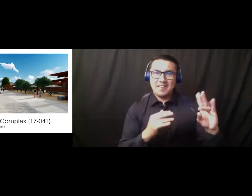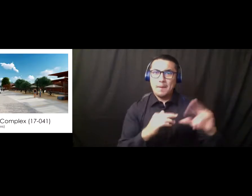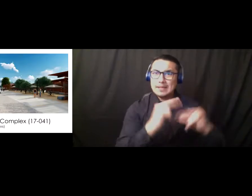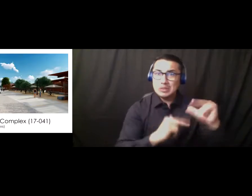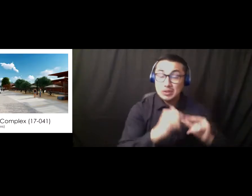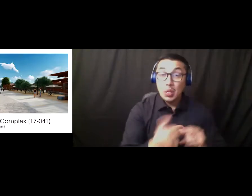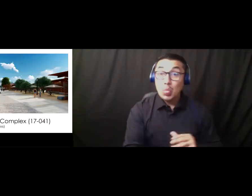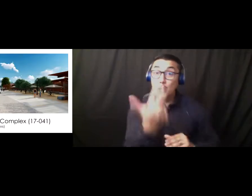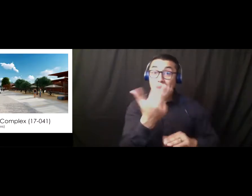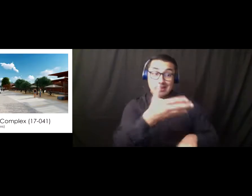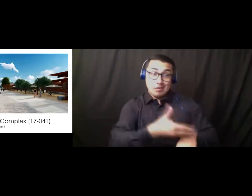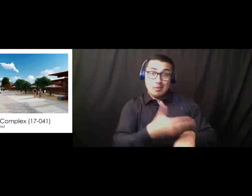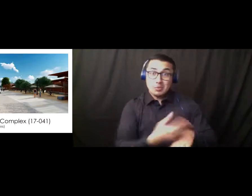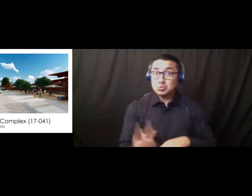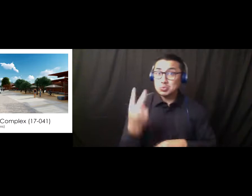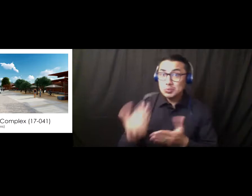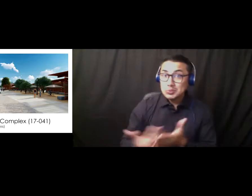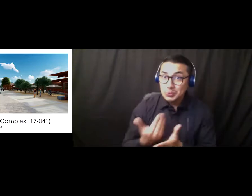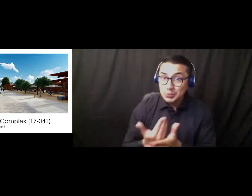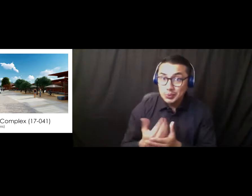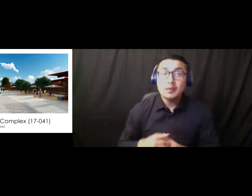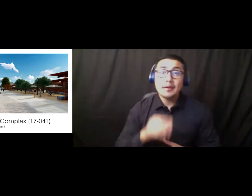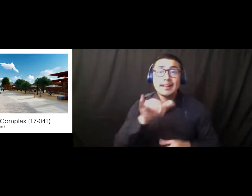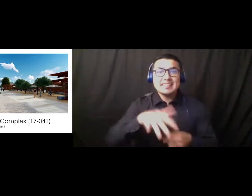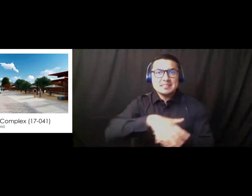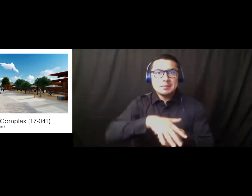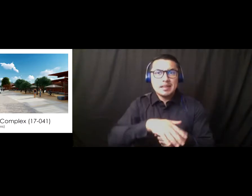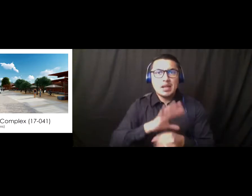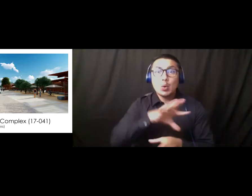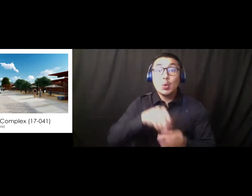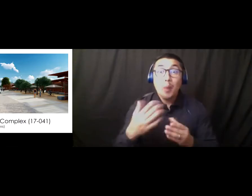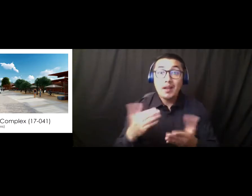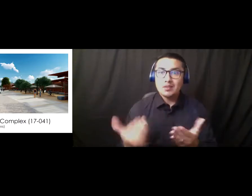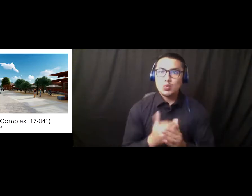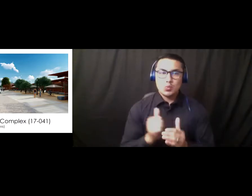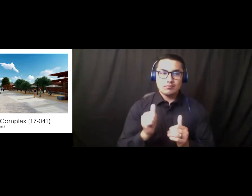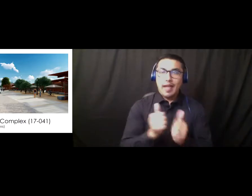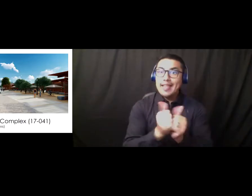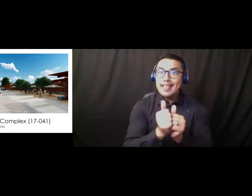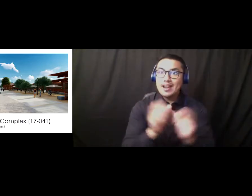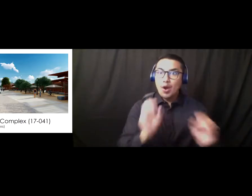and two new ones. The space included new athletic offices, uh laundry locker rooms, and the